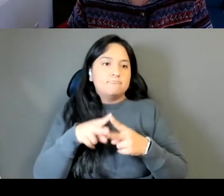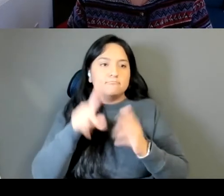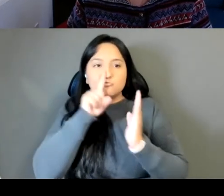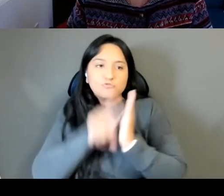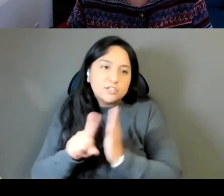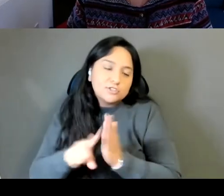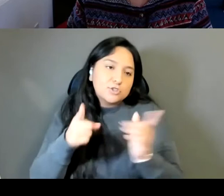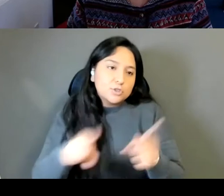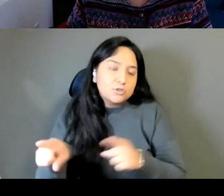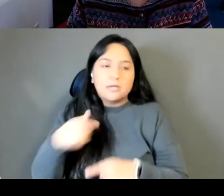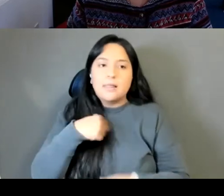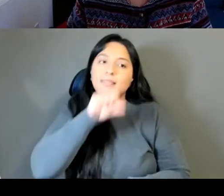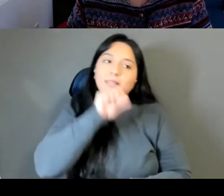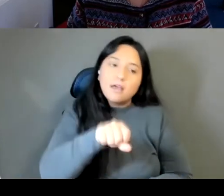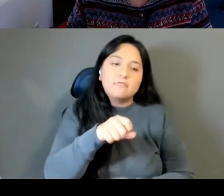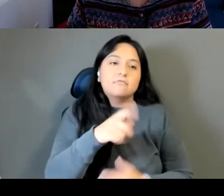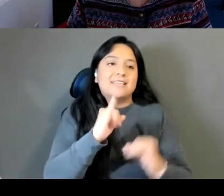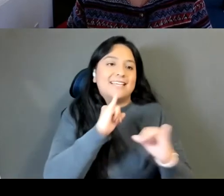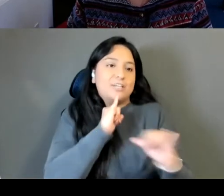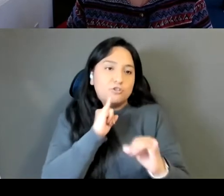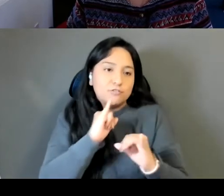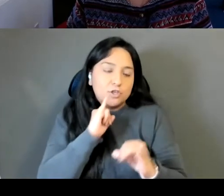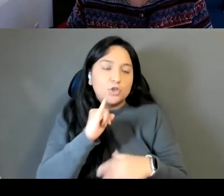interview in the archive, I actually think it's really fun.